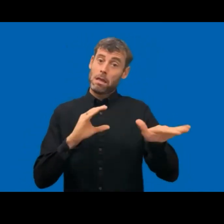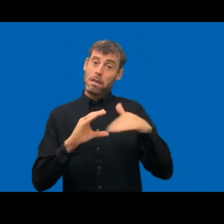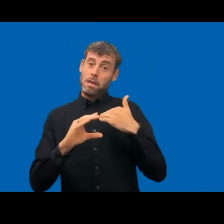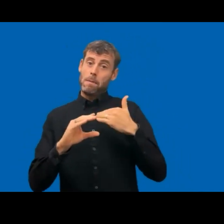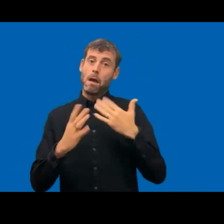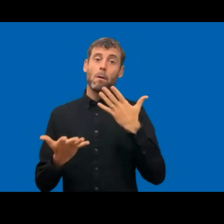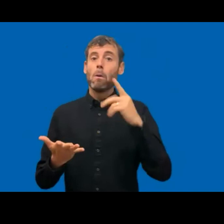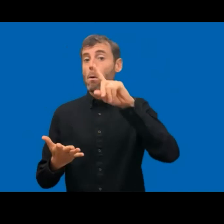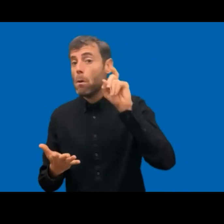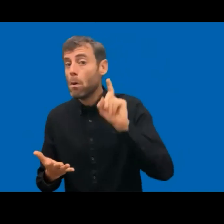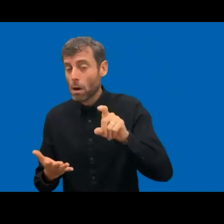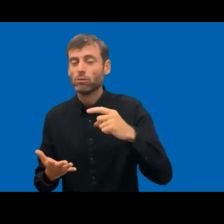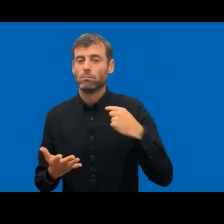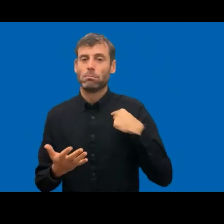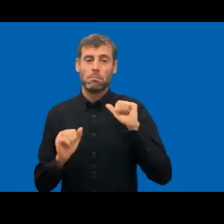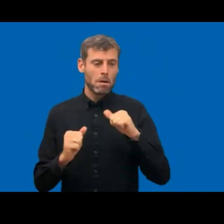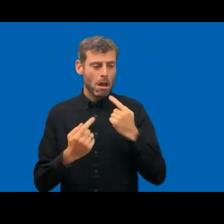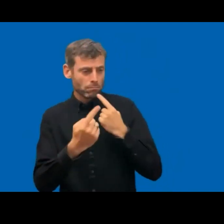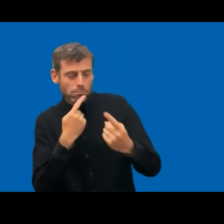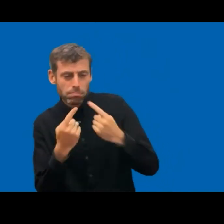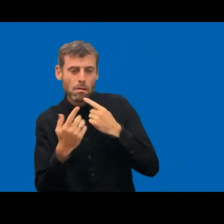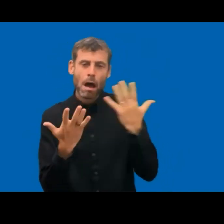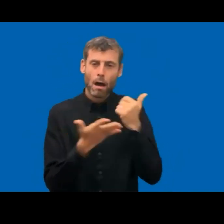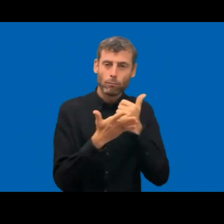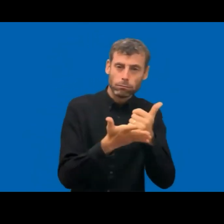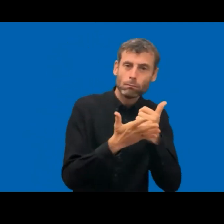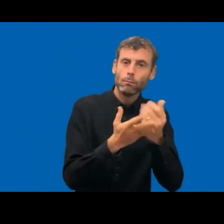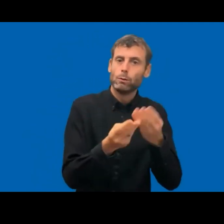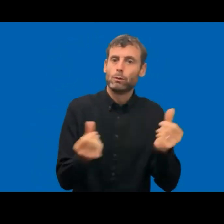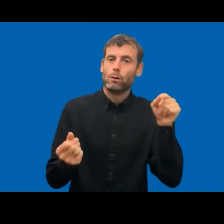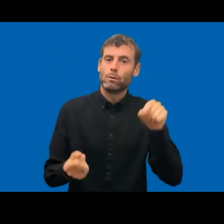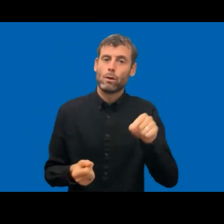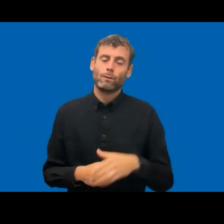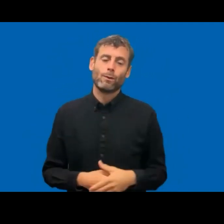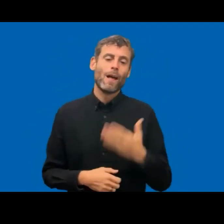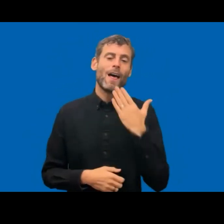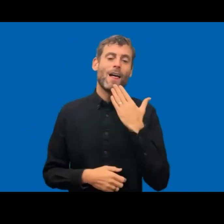So I will leave it this and thank you so much IAAP, again, and for organizing with us important